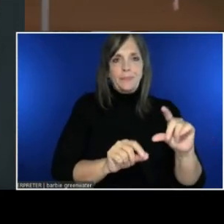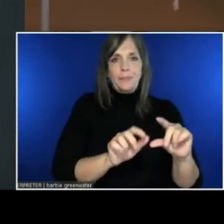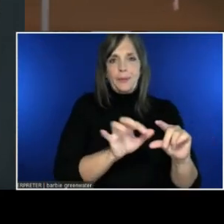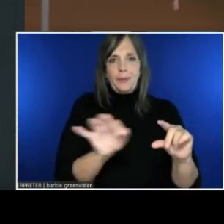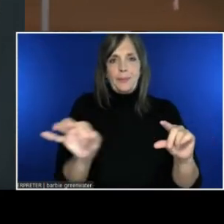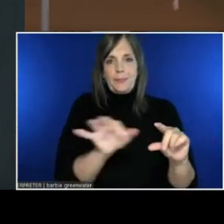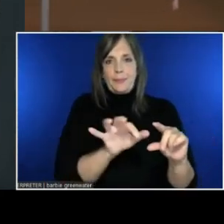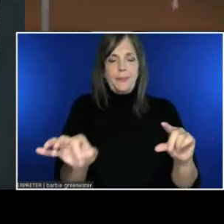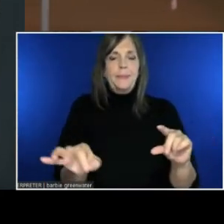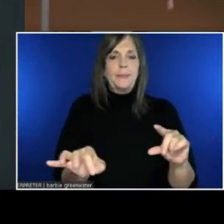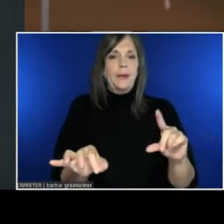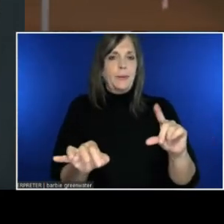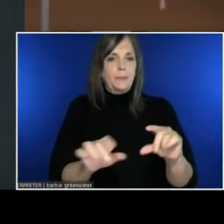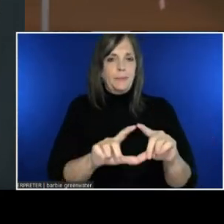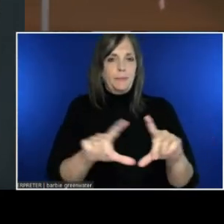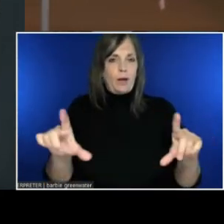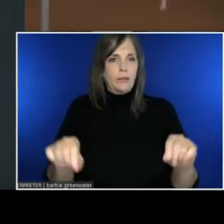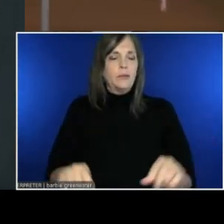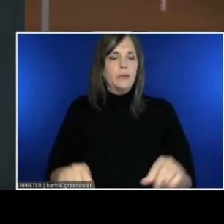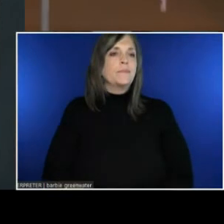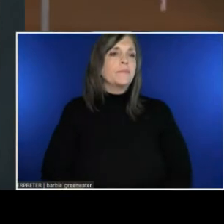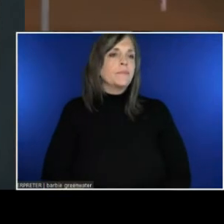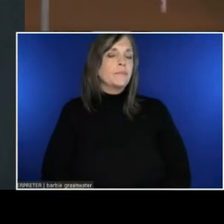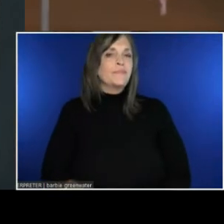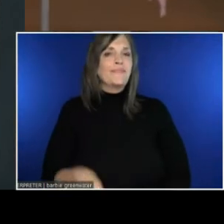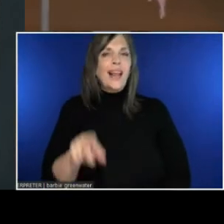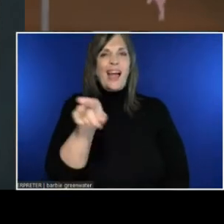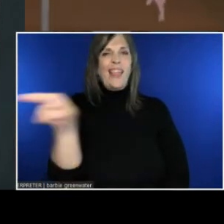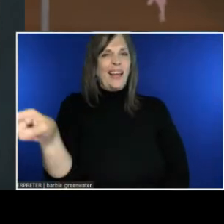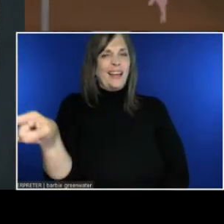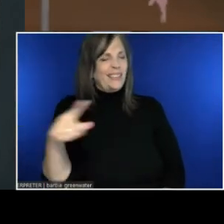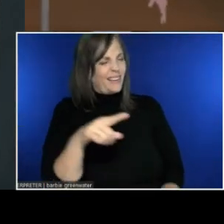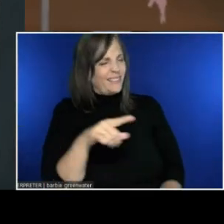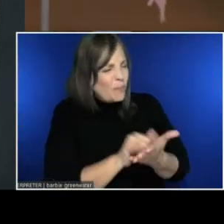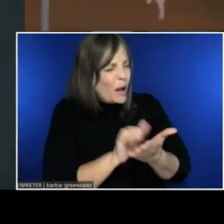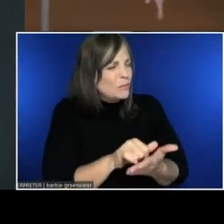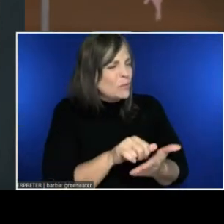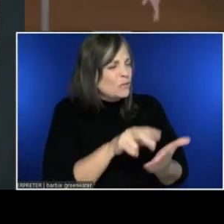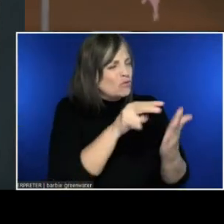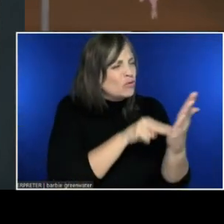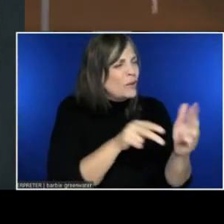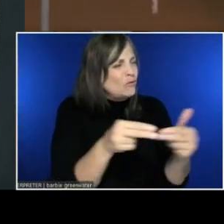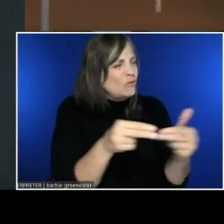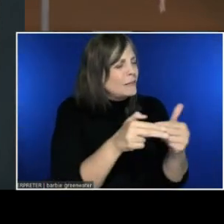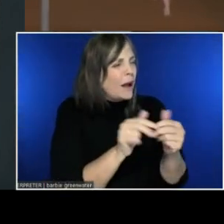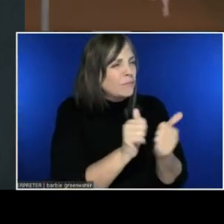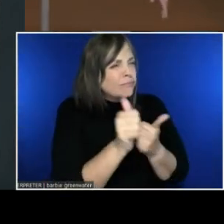And Lorelle told me my slides are impossible to see. So I'm going to describe this for you.